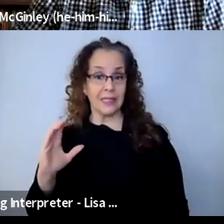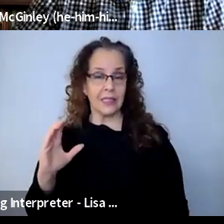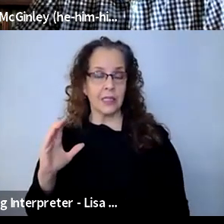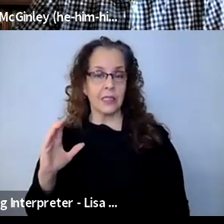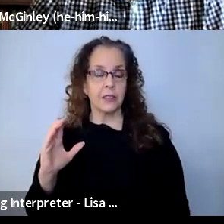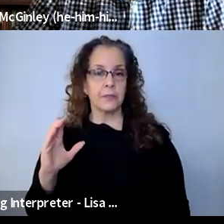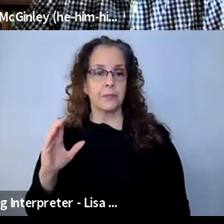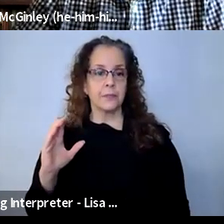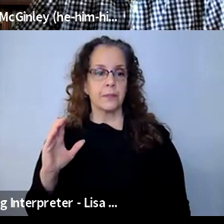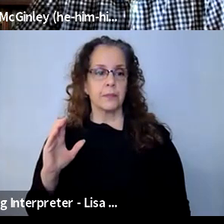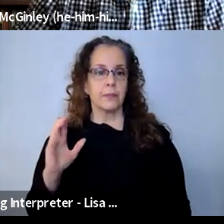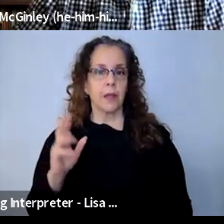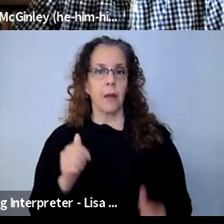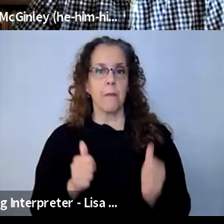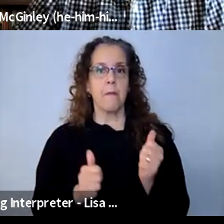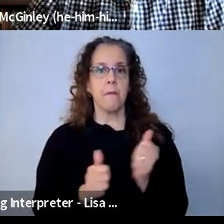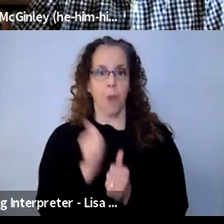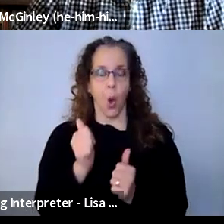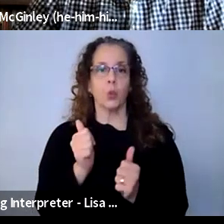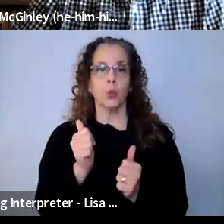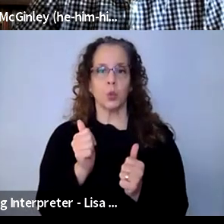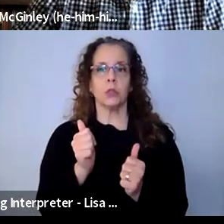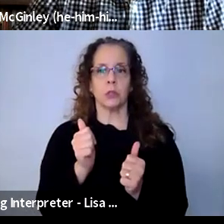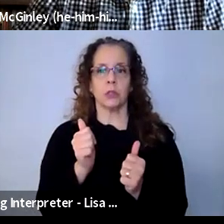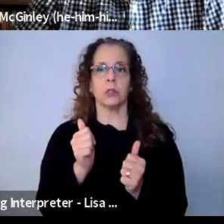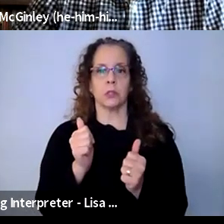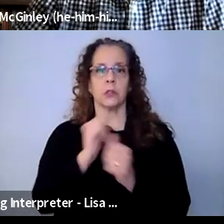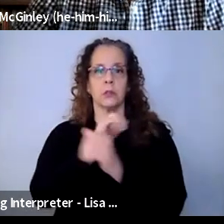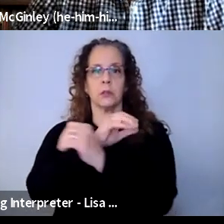majority remote setting, if you will, where teachers were all of